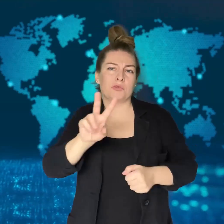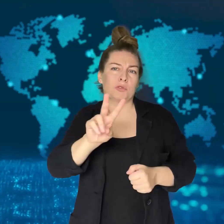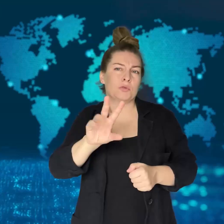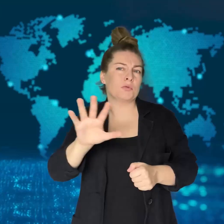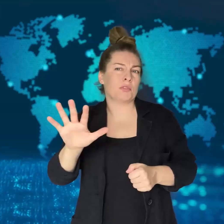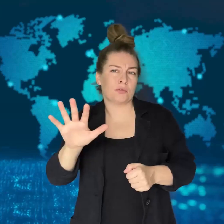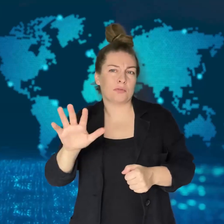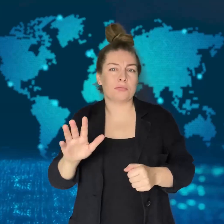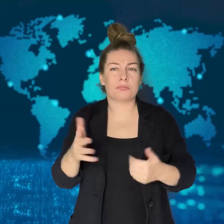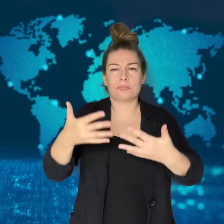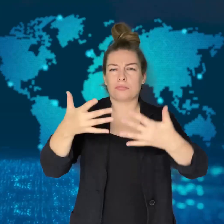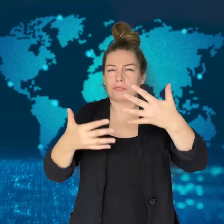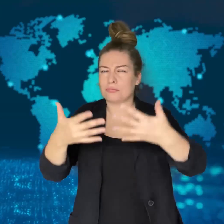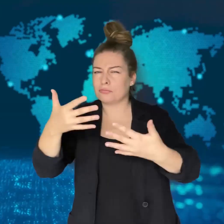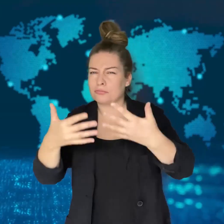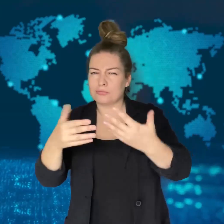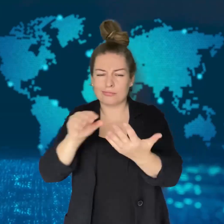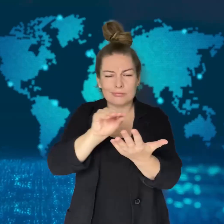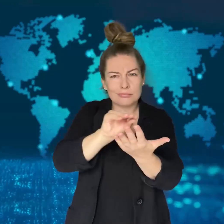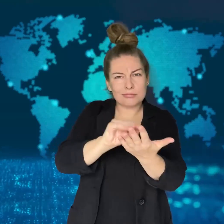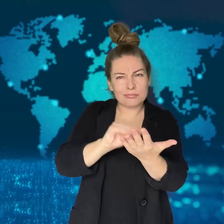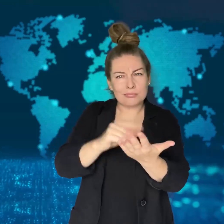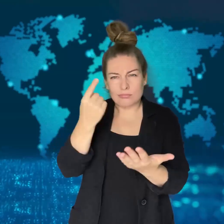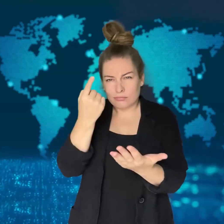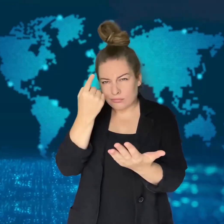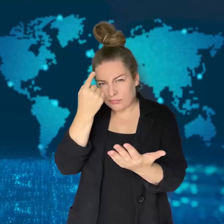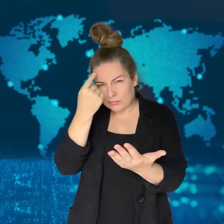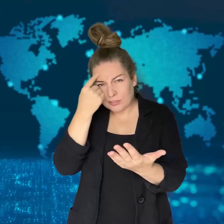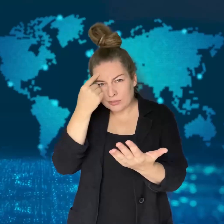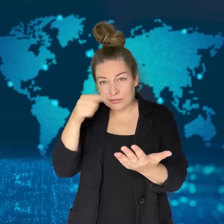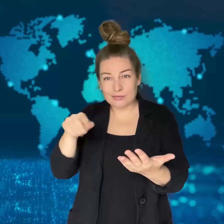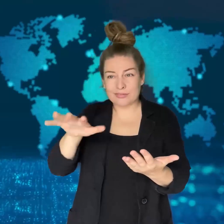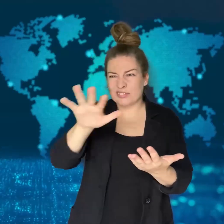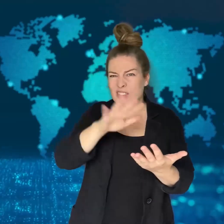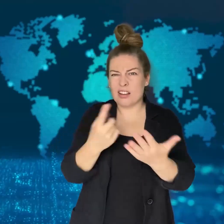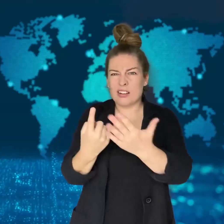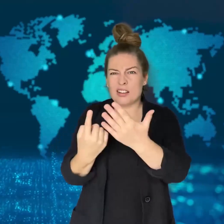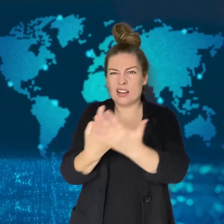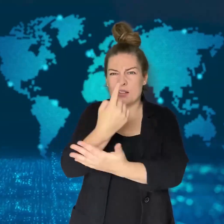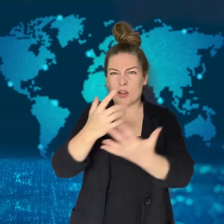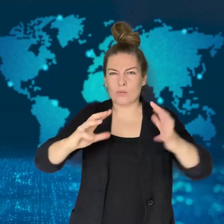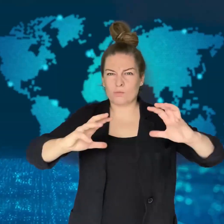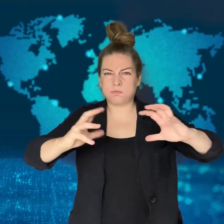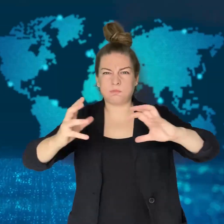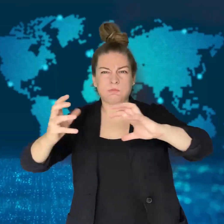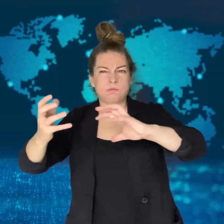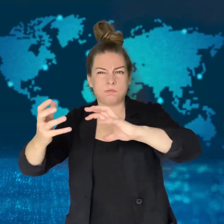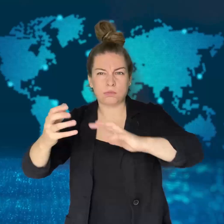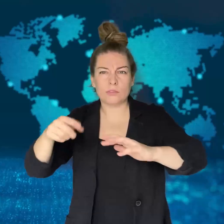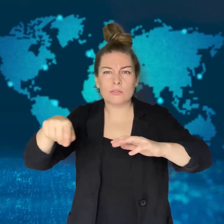South Carolina has the highest death toll with 25 fatalities.